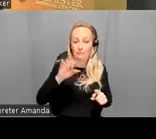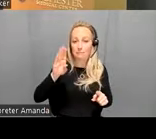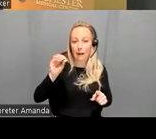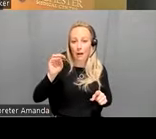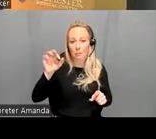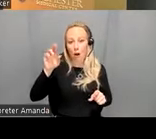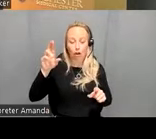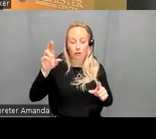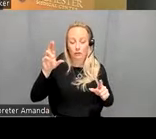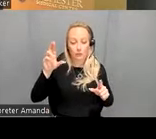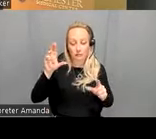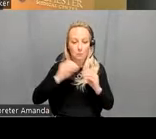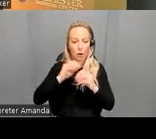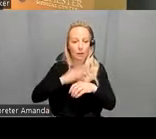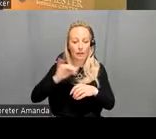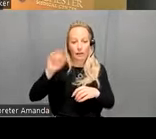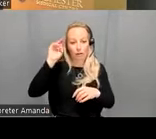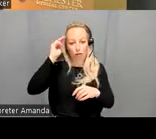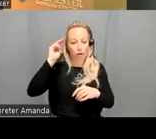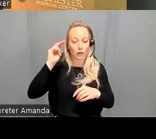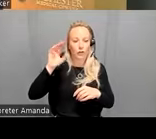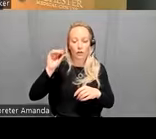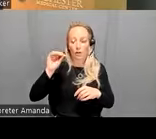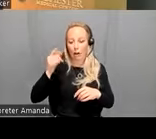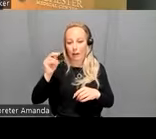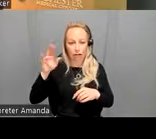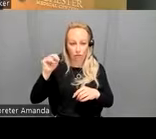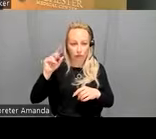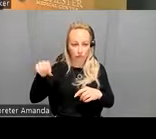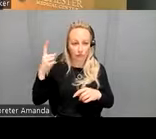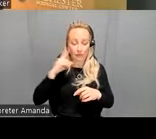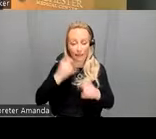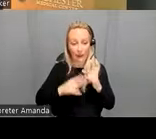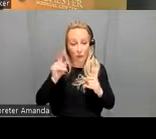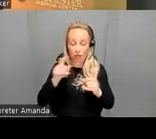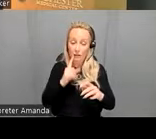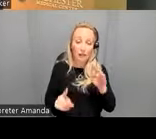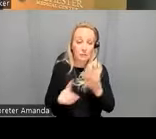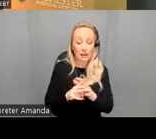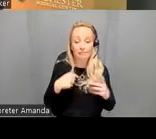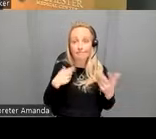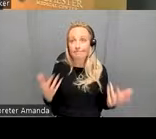what can beh have neurocognition final question that comes up was okay well you know people are